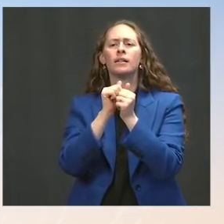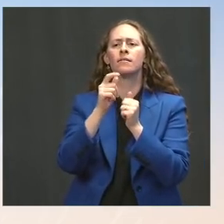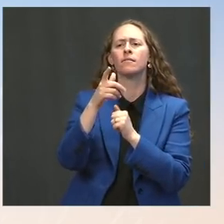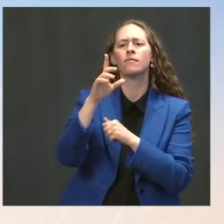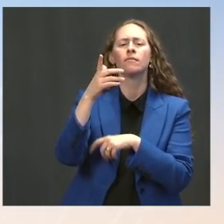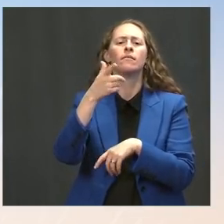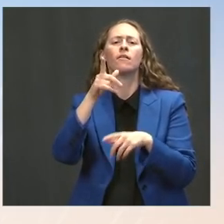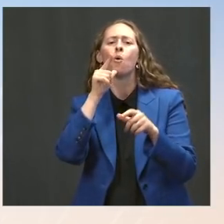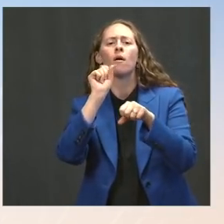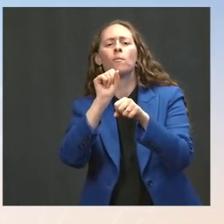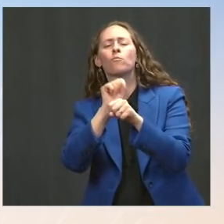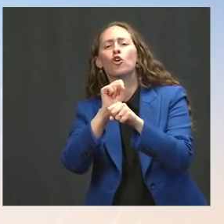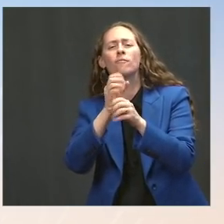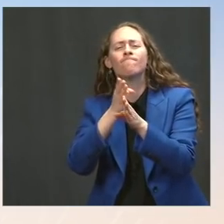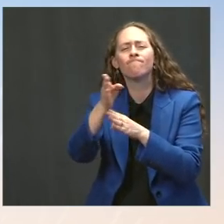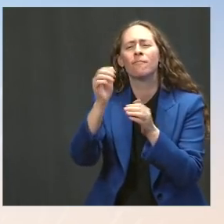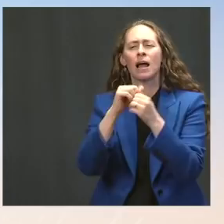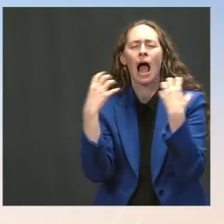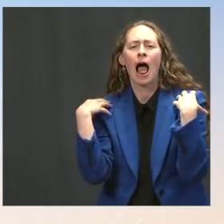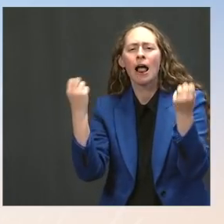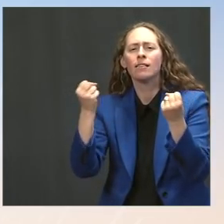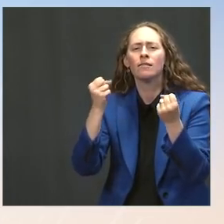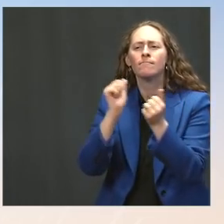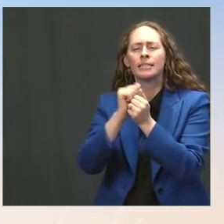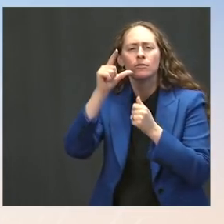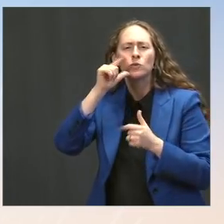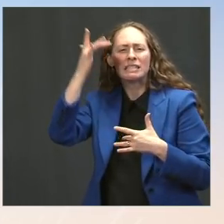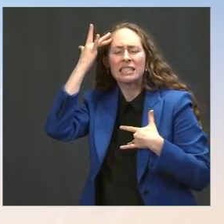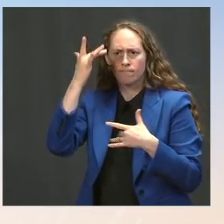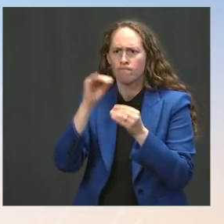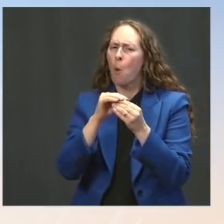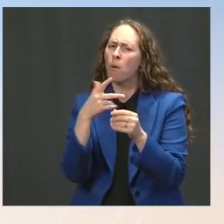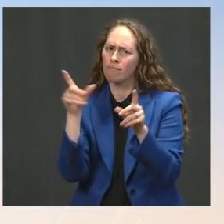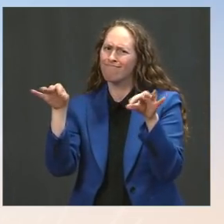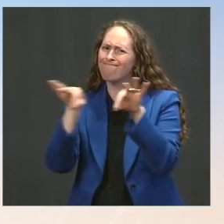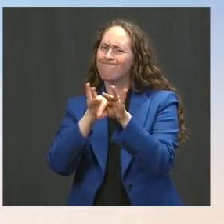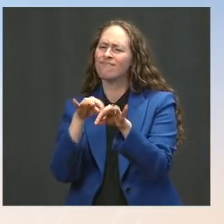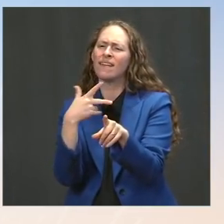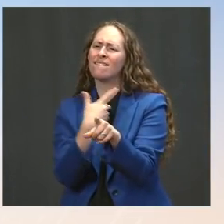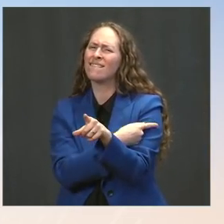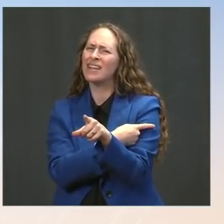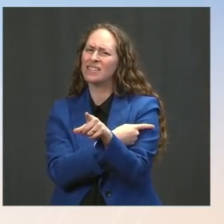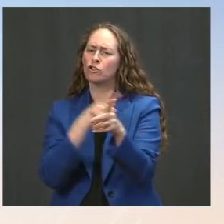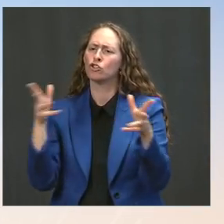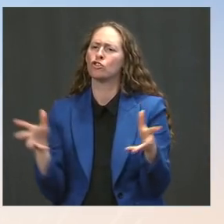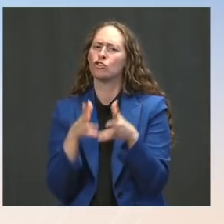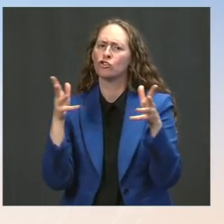where they are very much on the frontlines. And these actions, in our view, are meant to keep patients and employees safe.